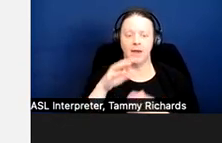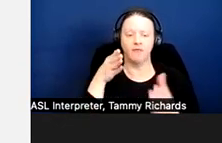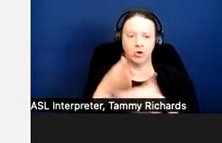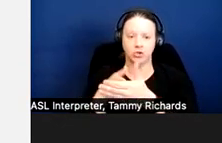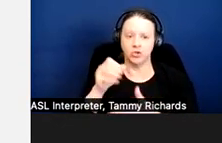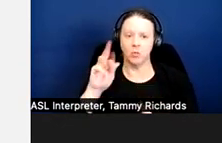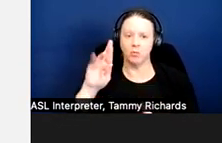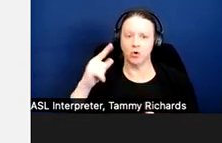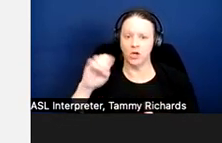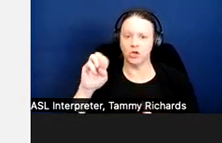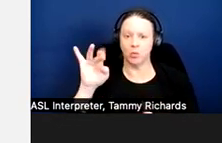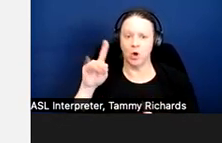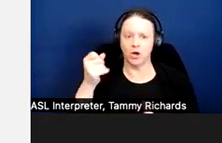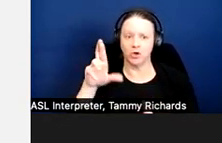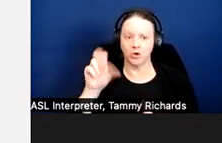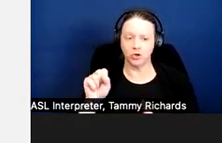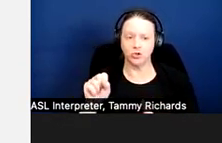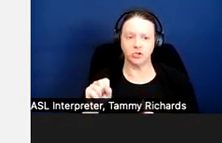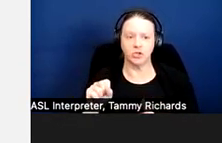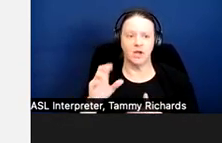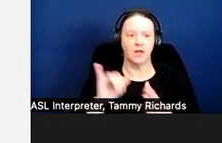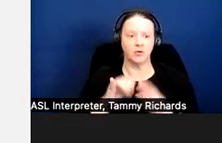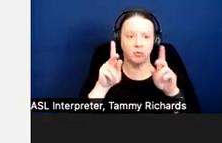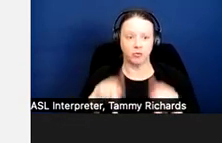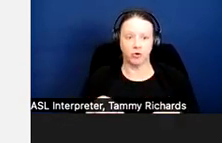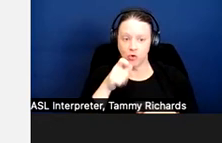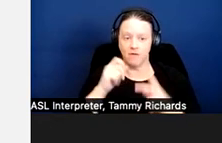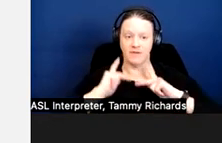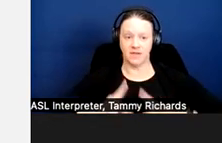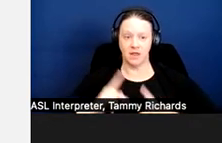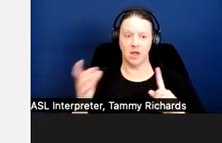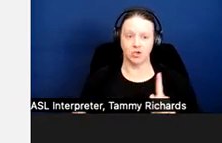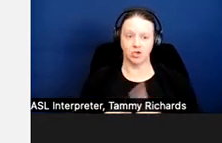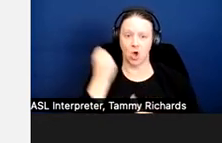The eviction was overturned due to the Housing Authority's failure to make an individualized